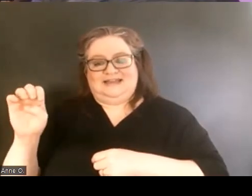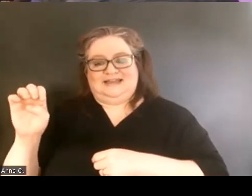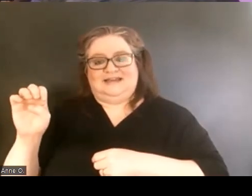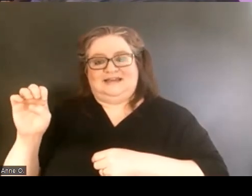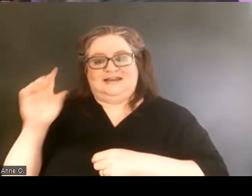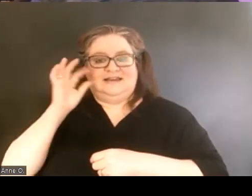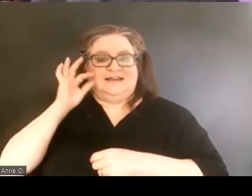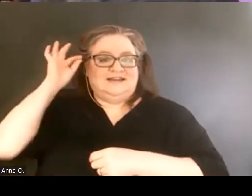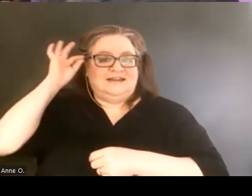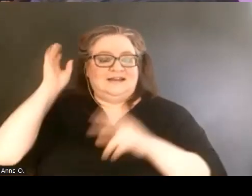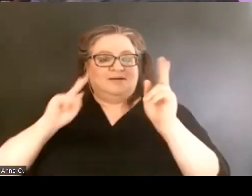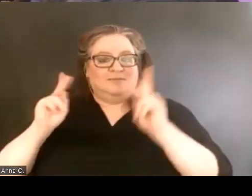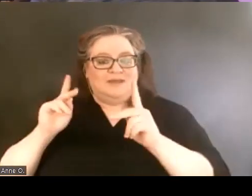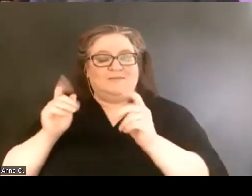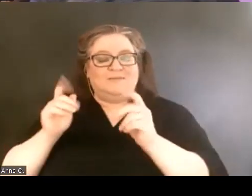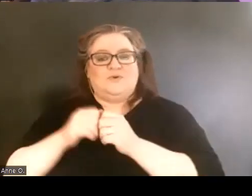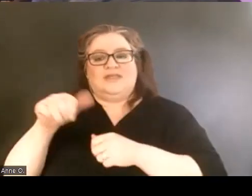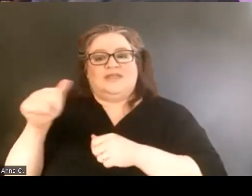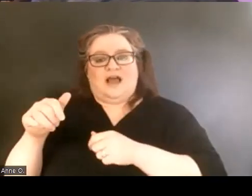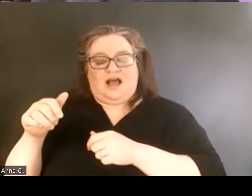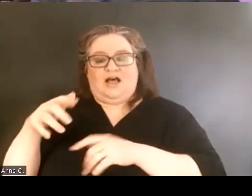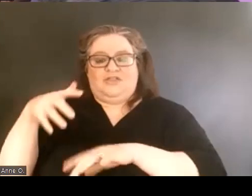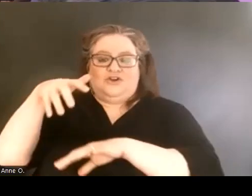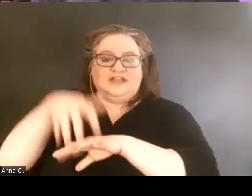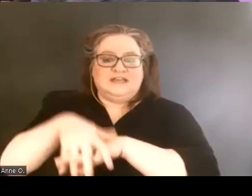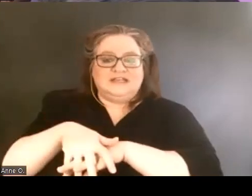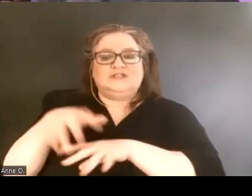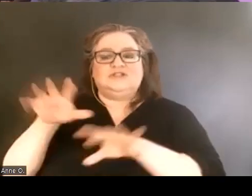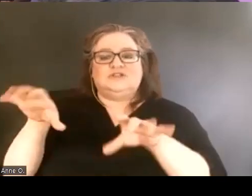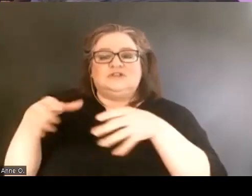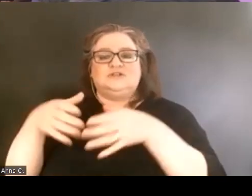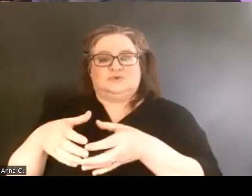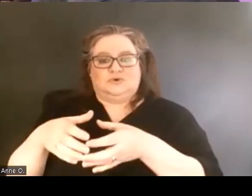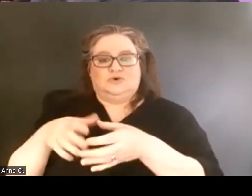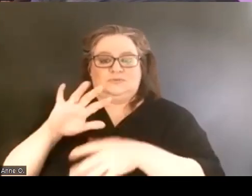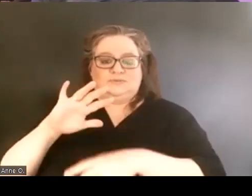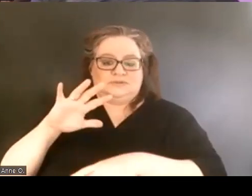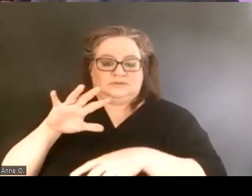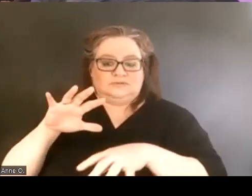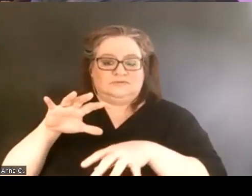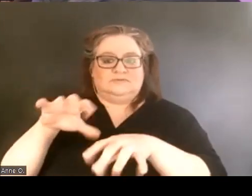who along with other indigenous groups, ceded these lands to the United States